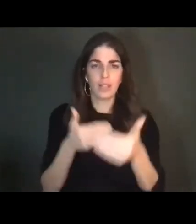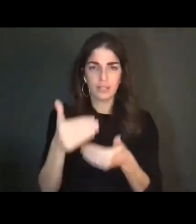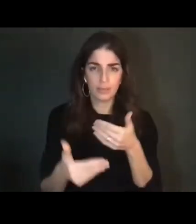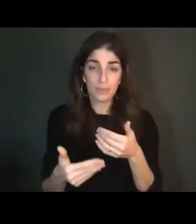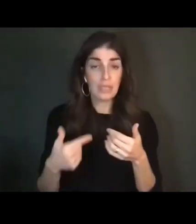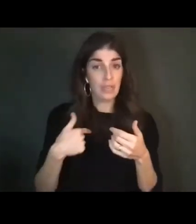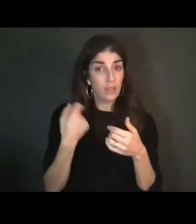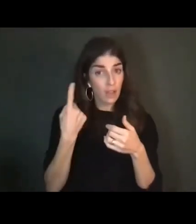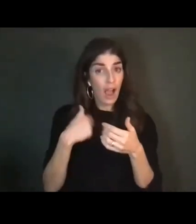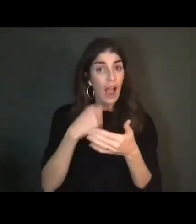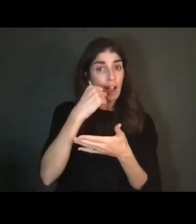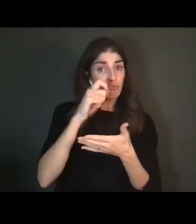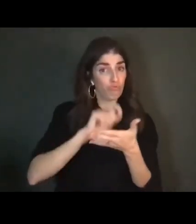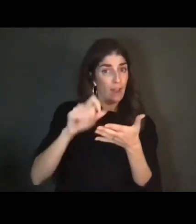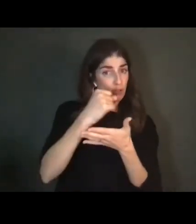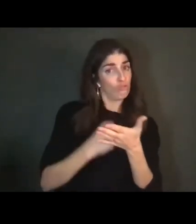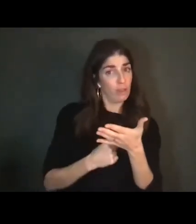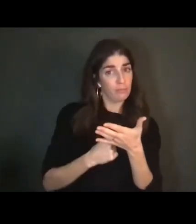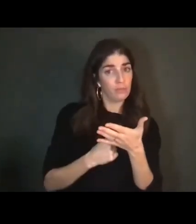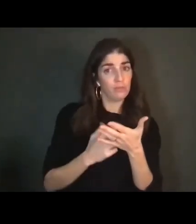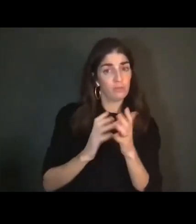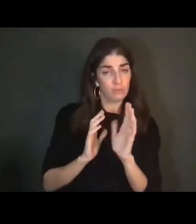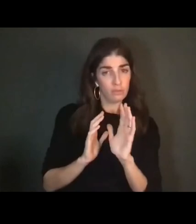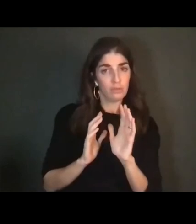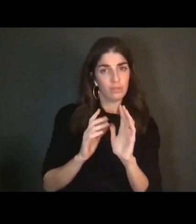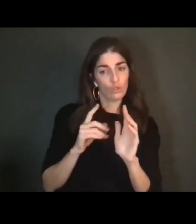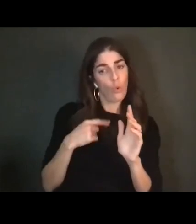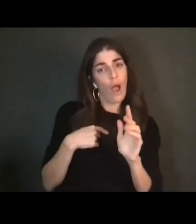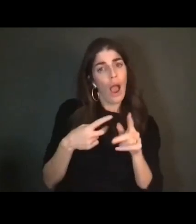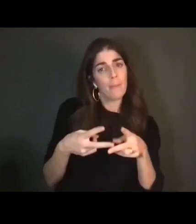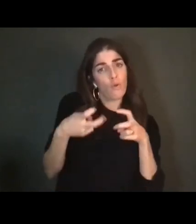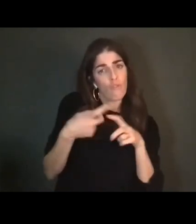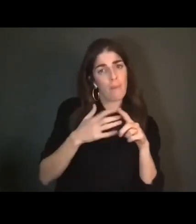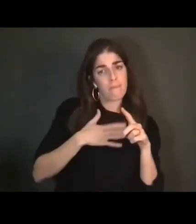on the project, and it certainly draws from my own life, but the hope is that this story